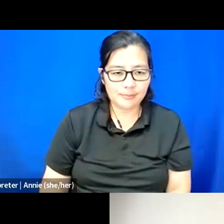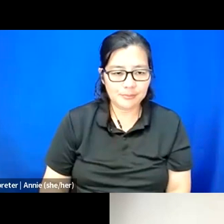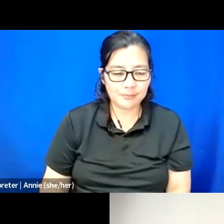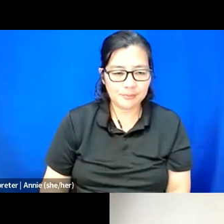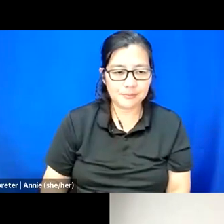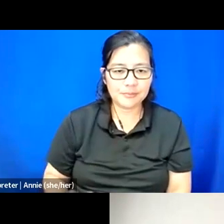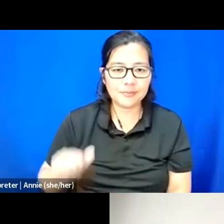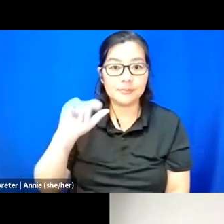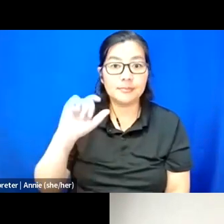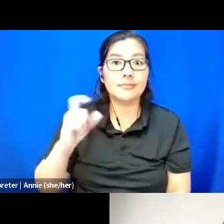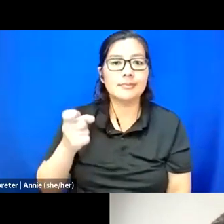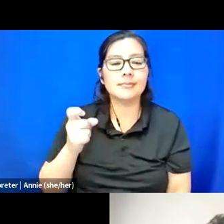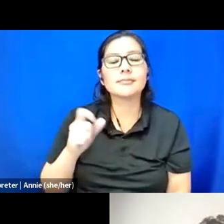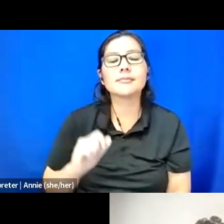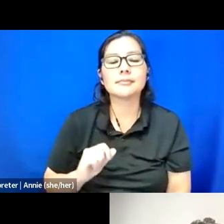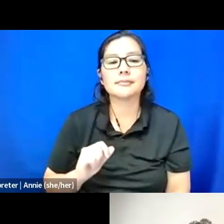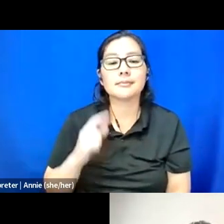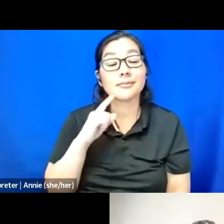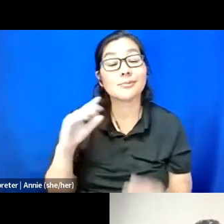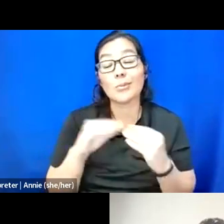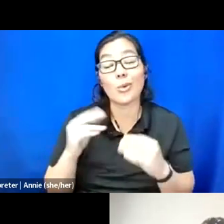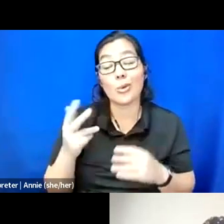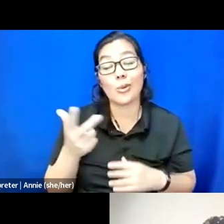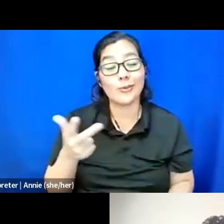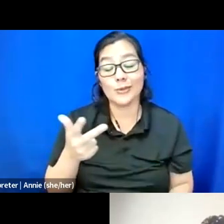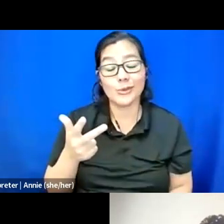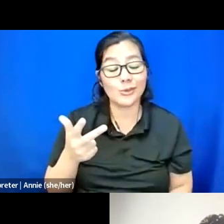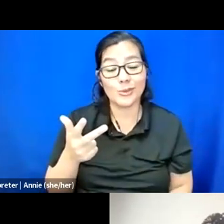I feel like the more that the three of you are kind of flushing this out,